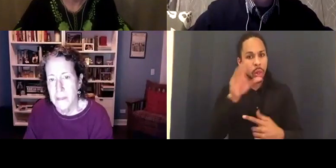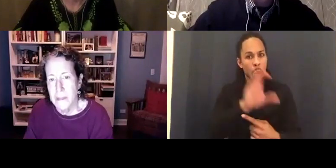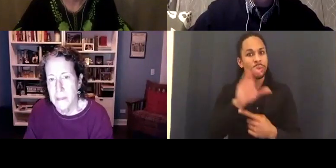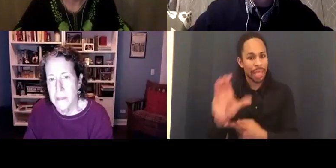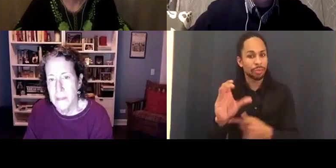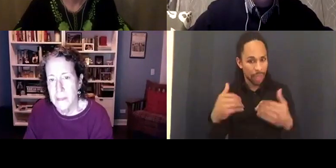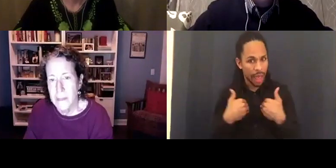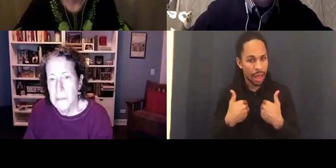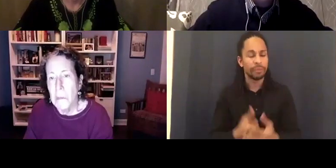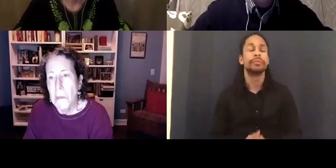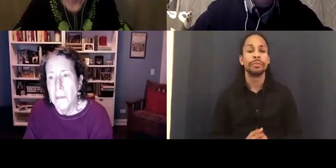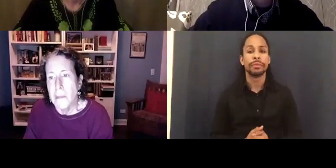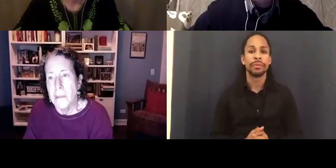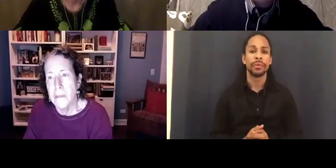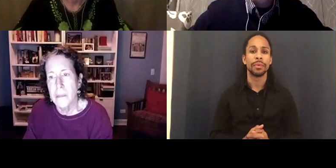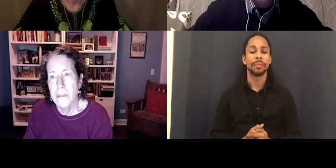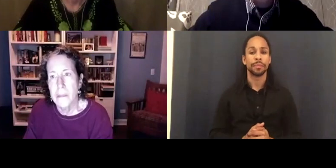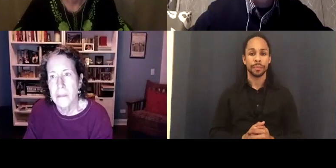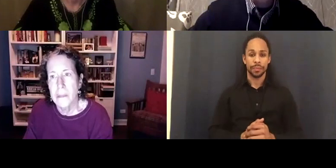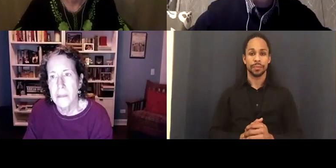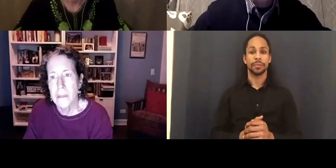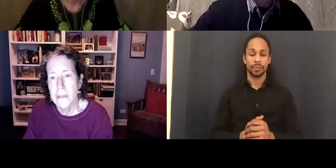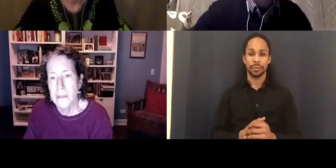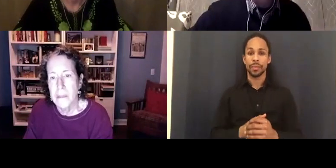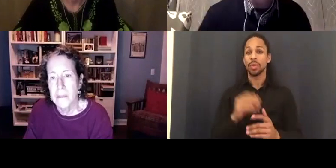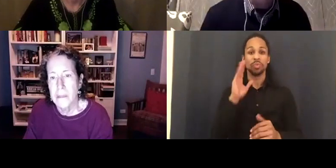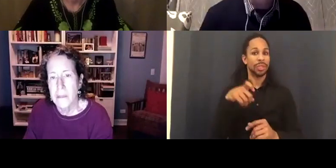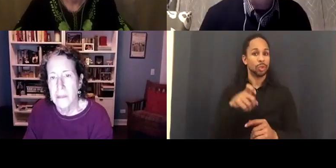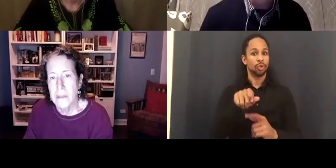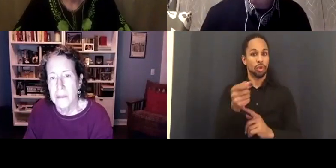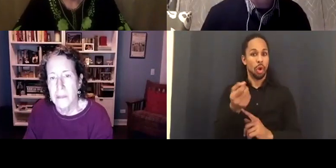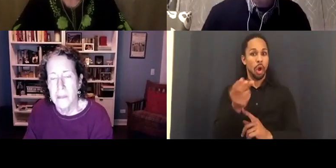That needs to be turned on. We are live captioning this.